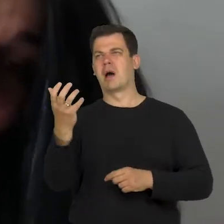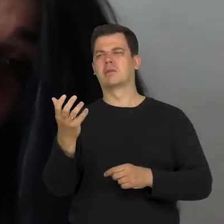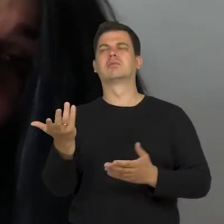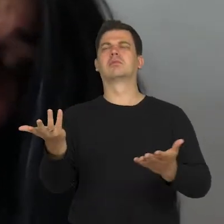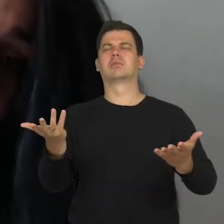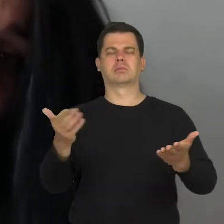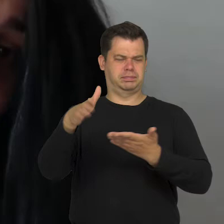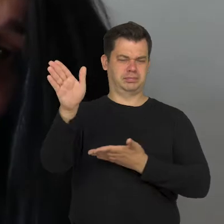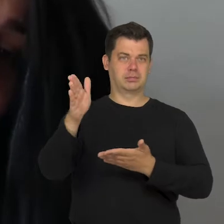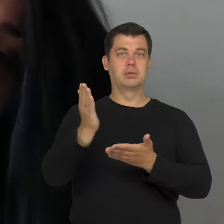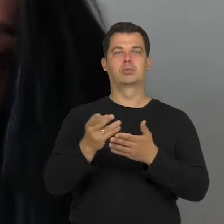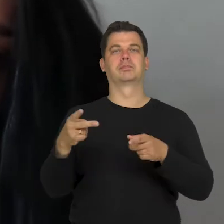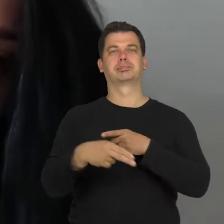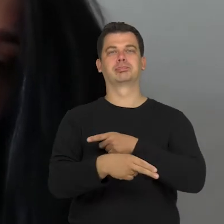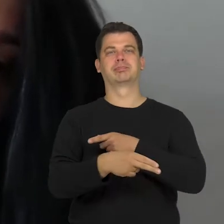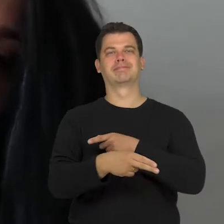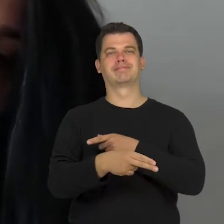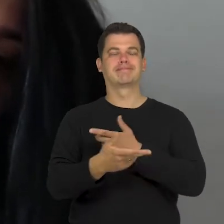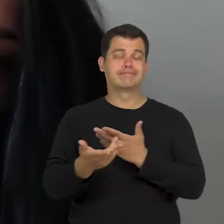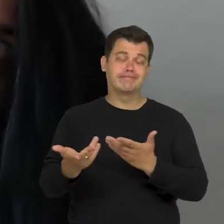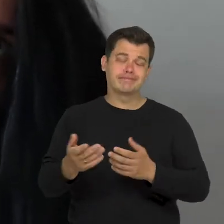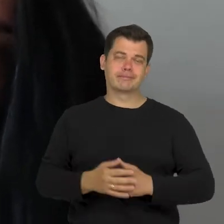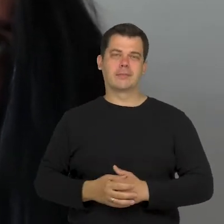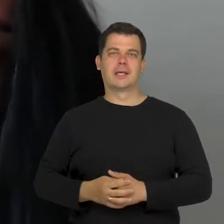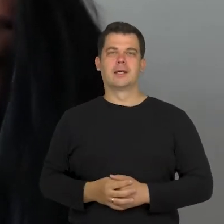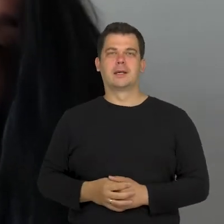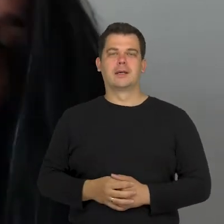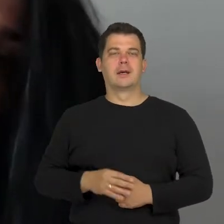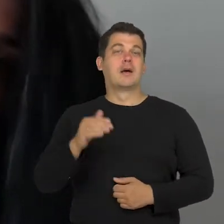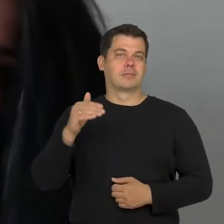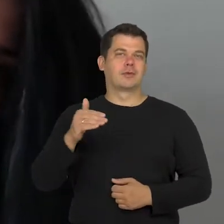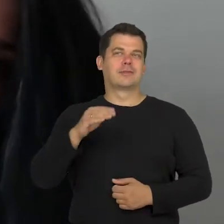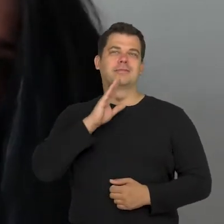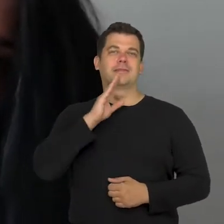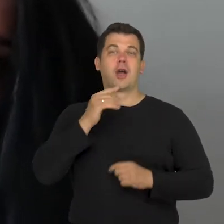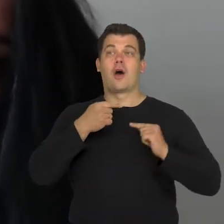That dialogue may simply be rejected.